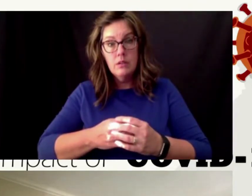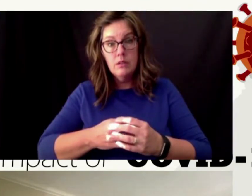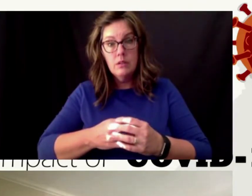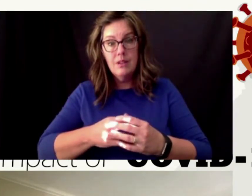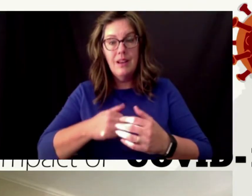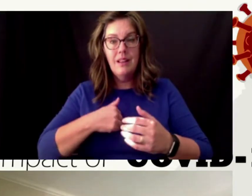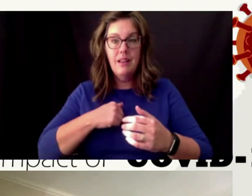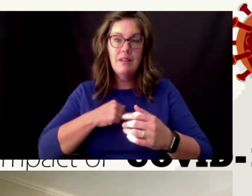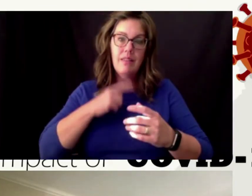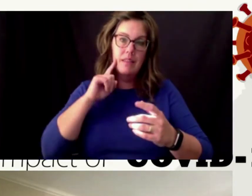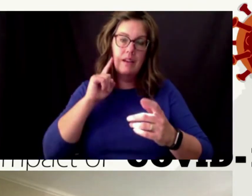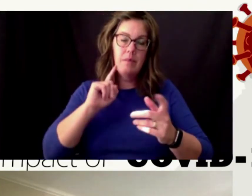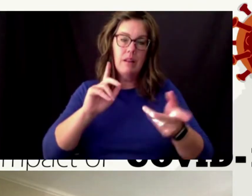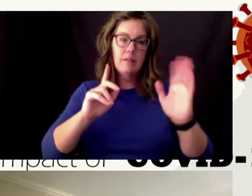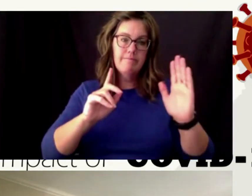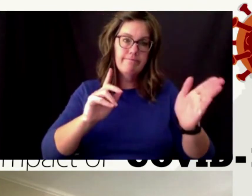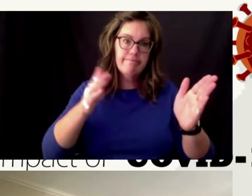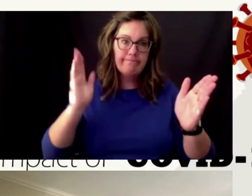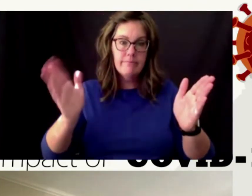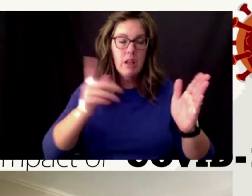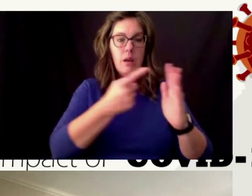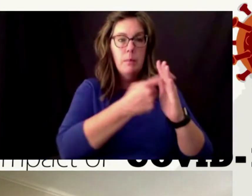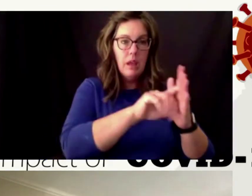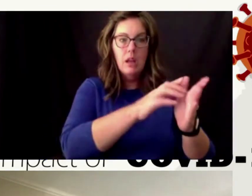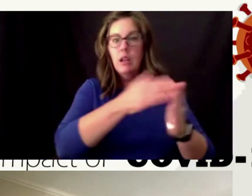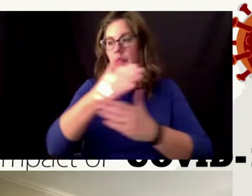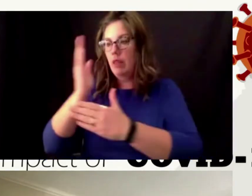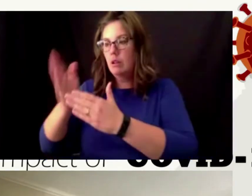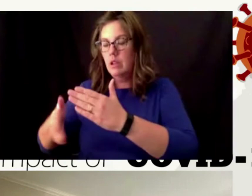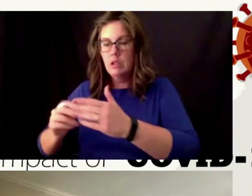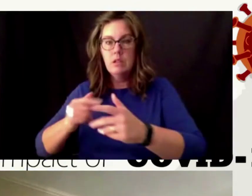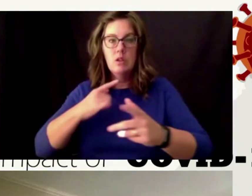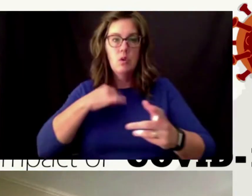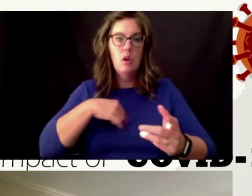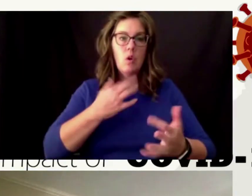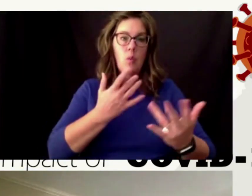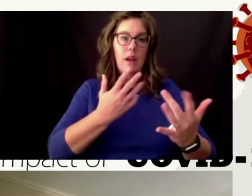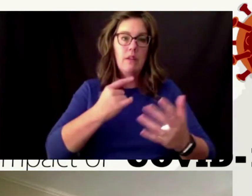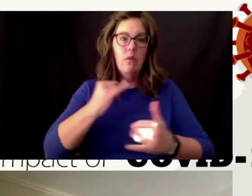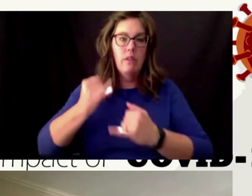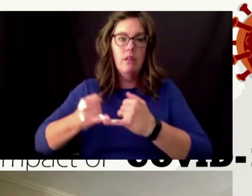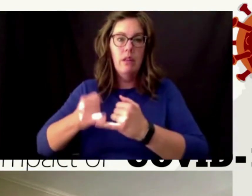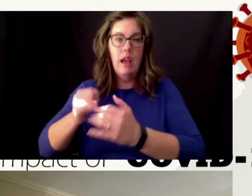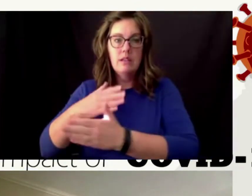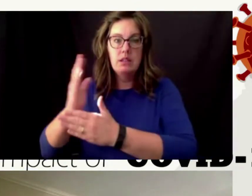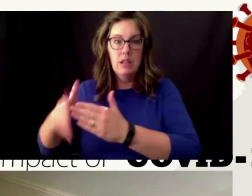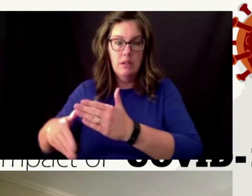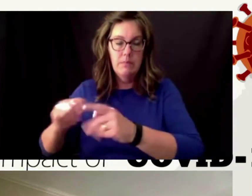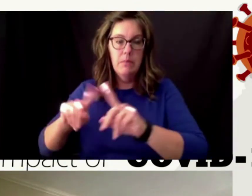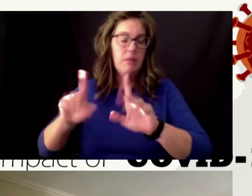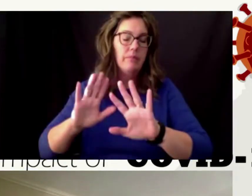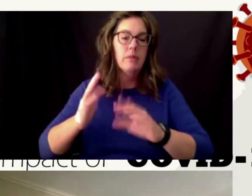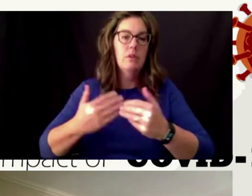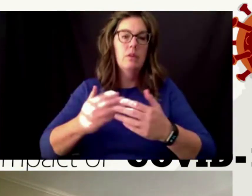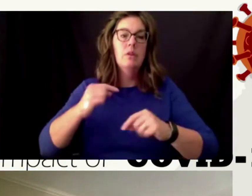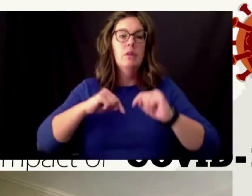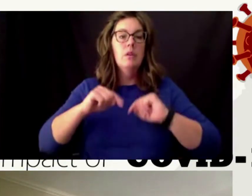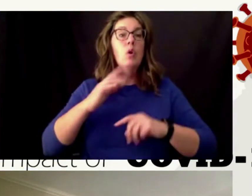was the first end of it we're still waiting for the last book in um when people went into